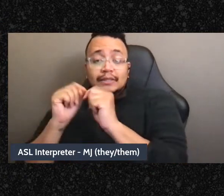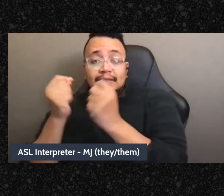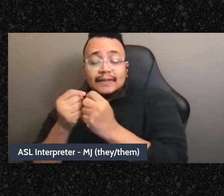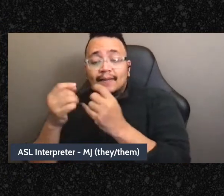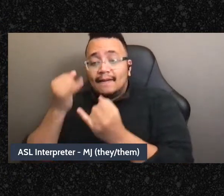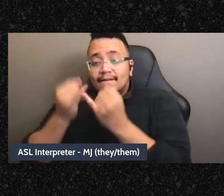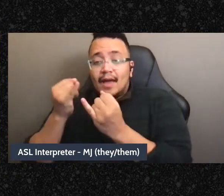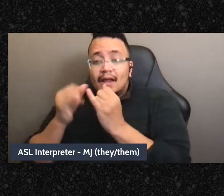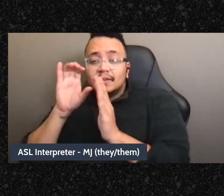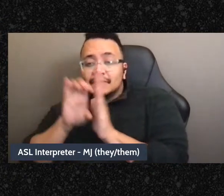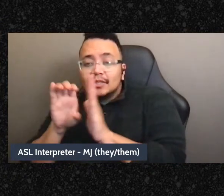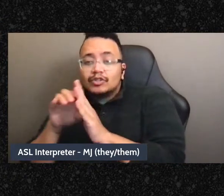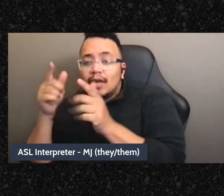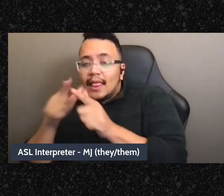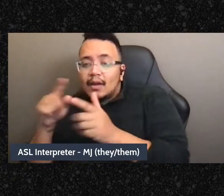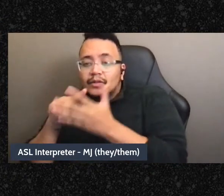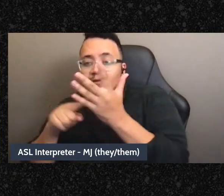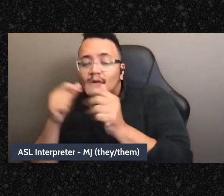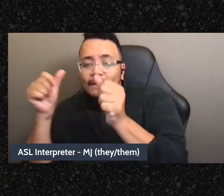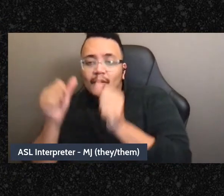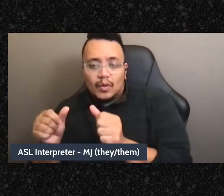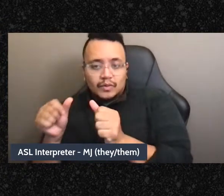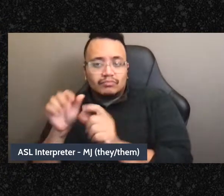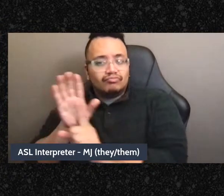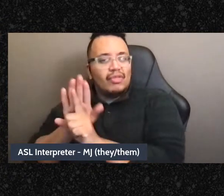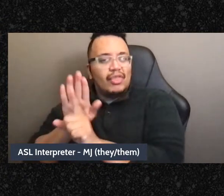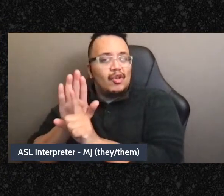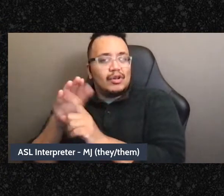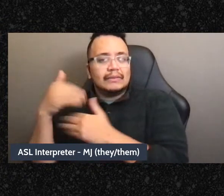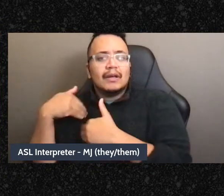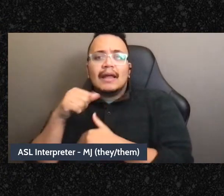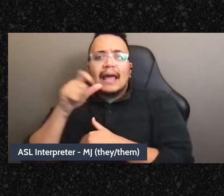and language for posts and stuff. They don't have to bring all of that back to everybody,